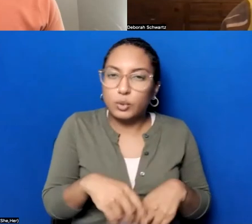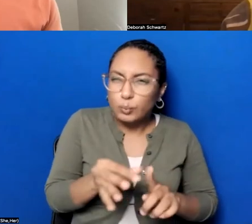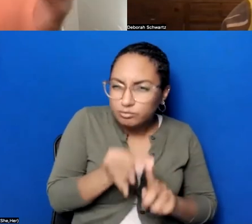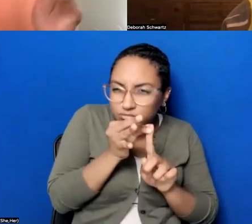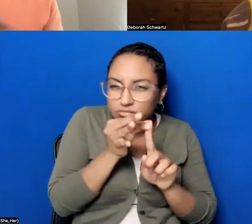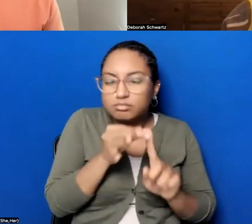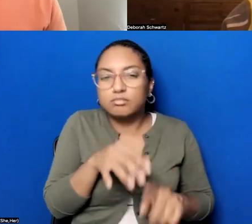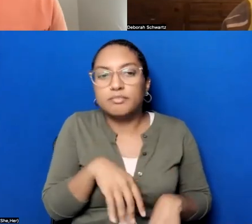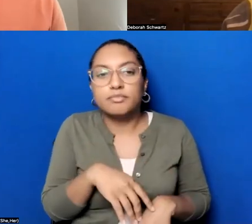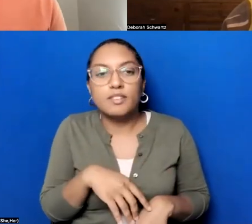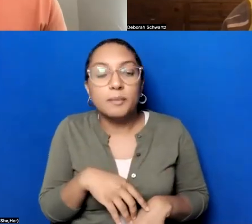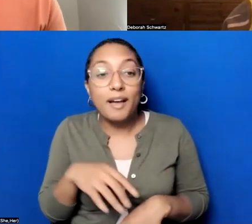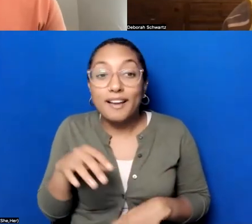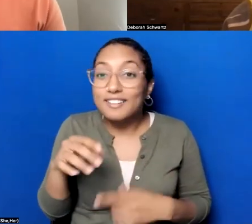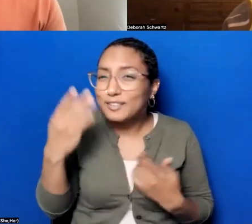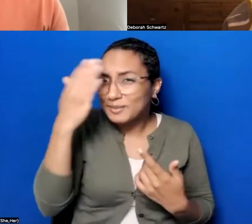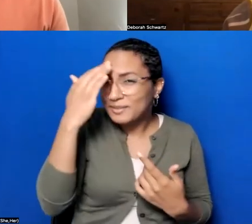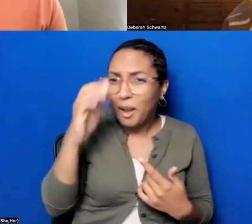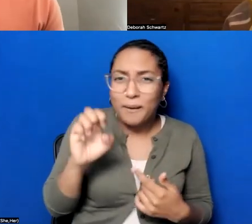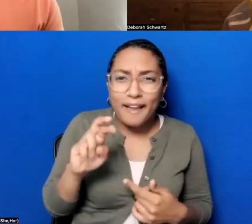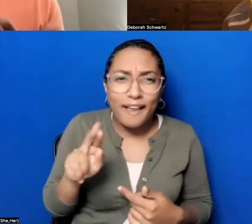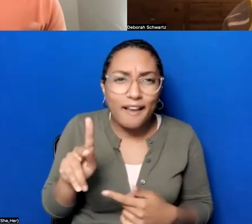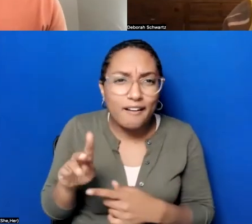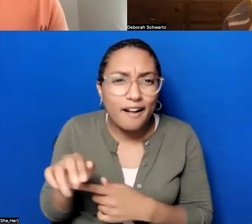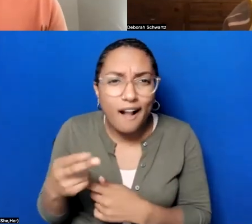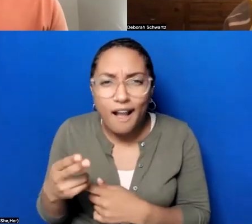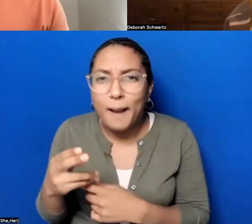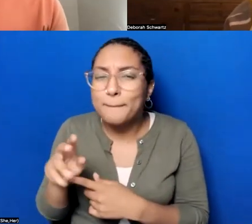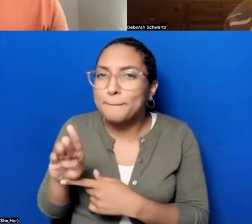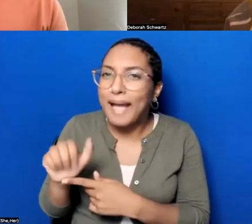you know it's like Erykah Badu saying "What good- what good do your words do if they can't